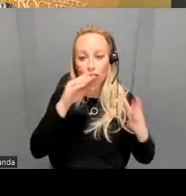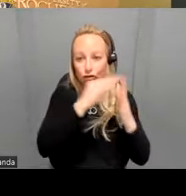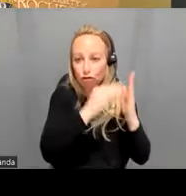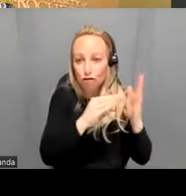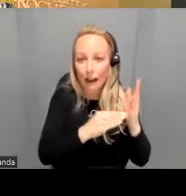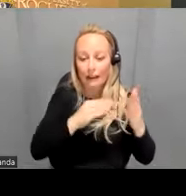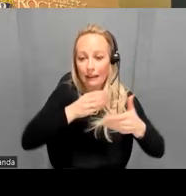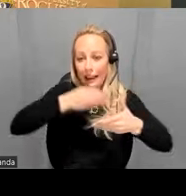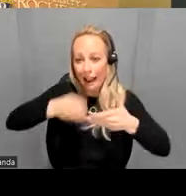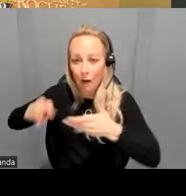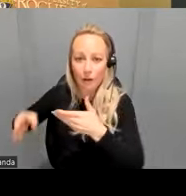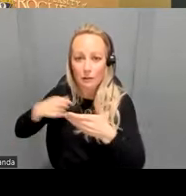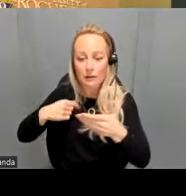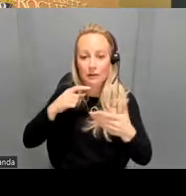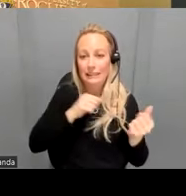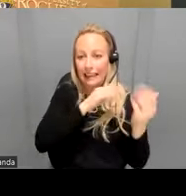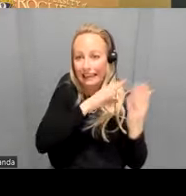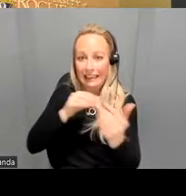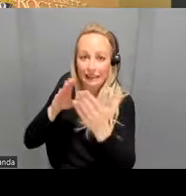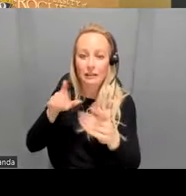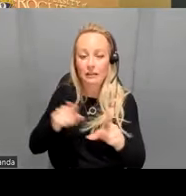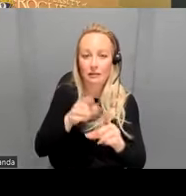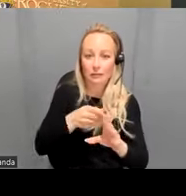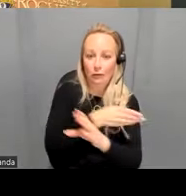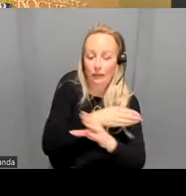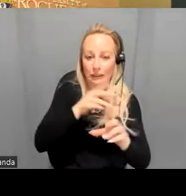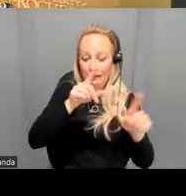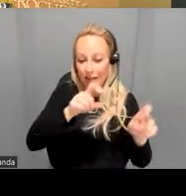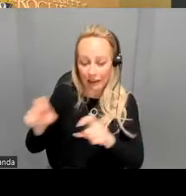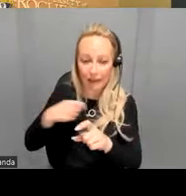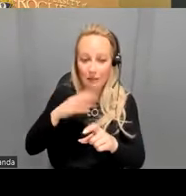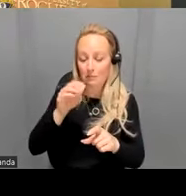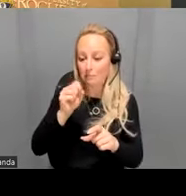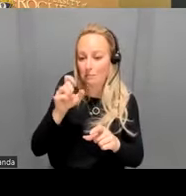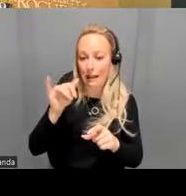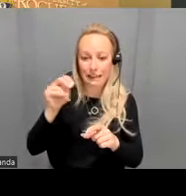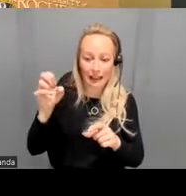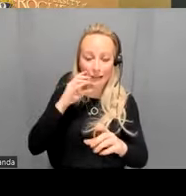techniques as in the previous study uh at Baseline after the intervention and then uh three months